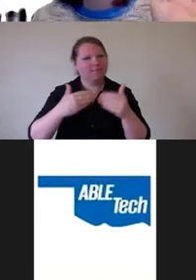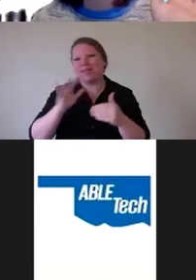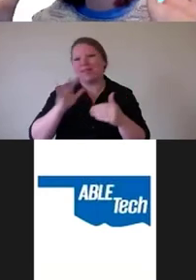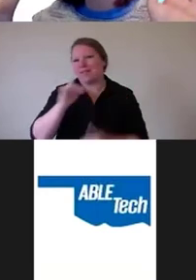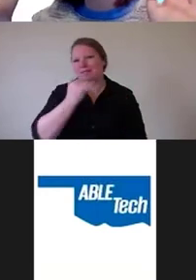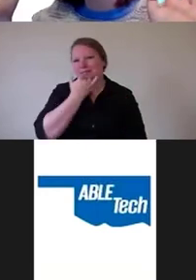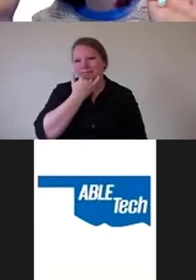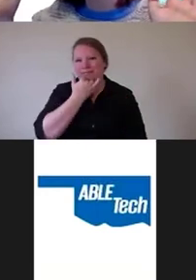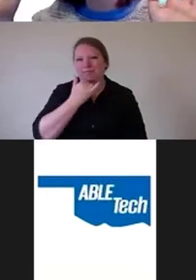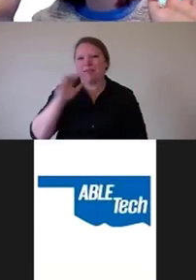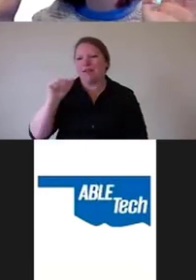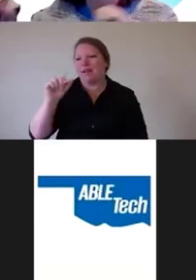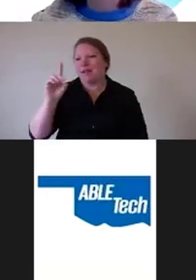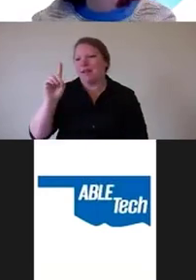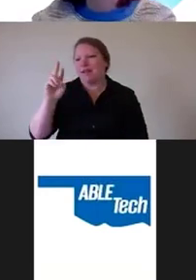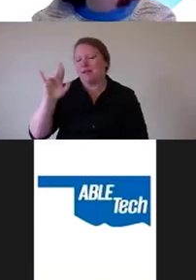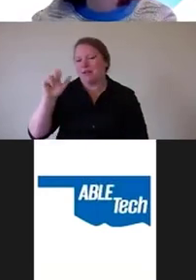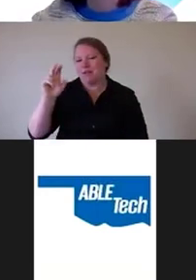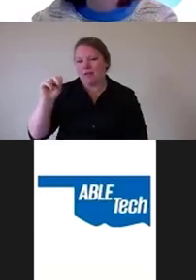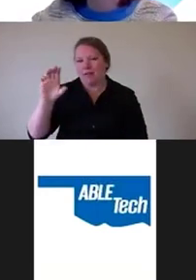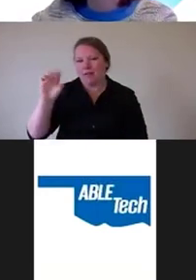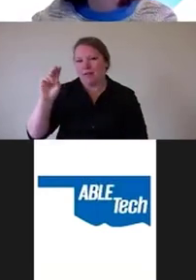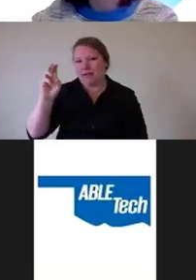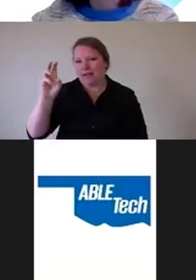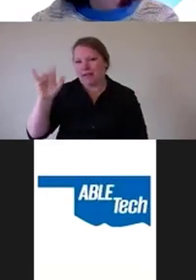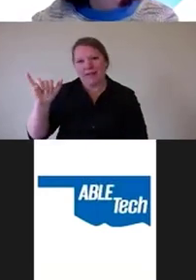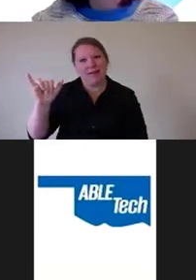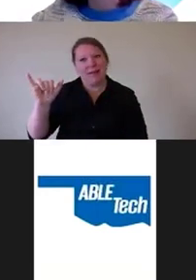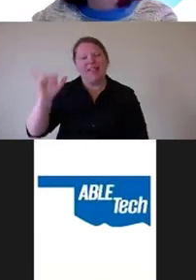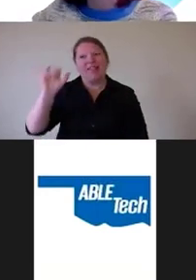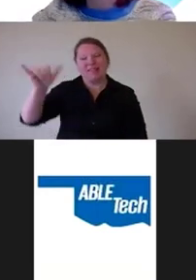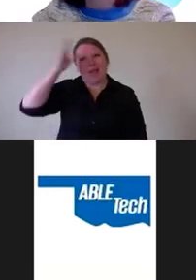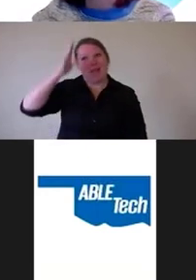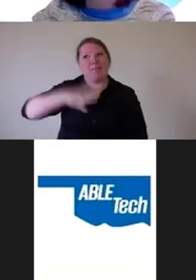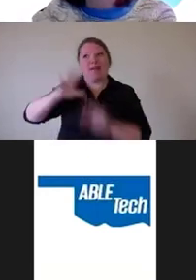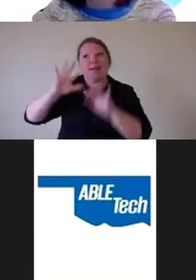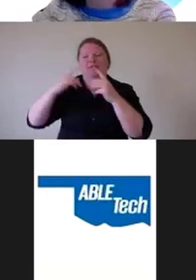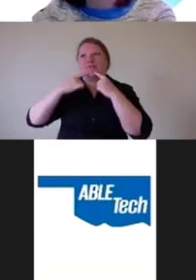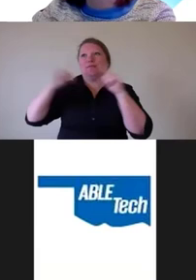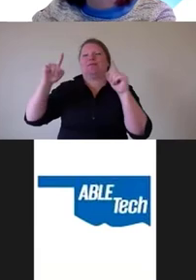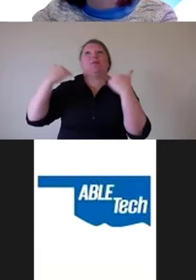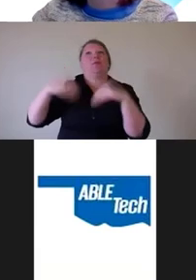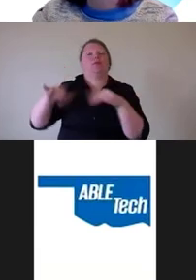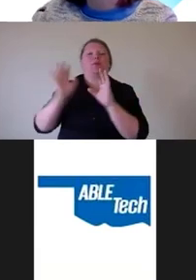Anything he writes is worth framing. Same same thing with Carl Gross.